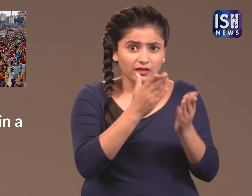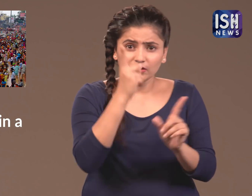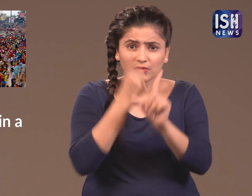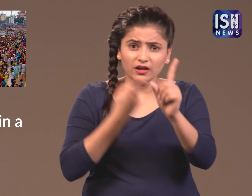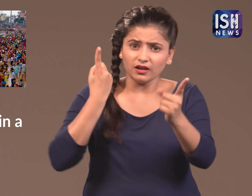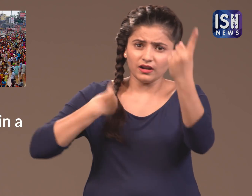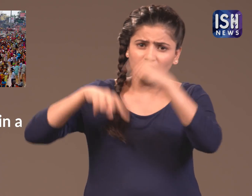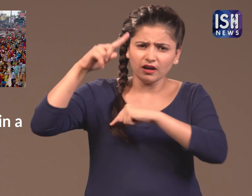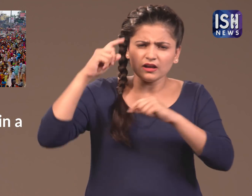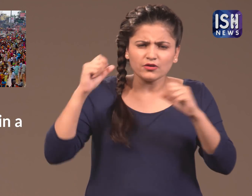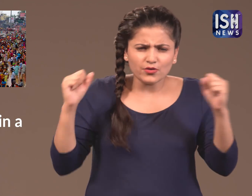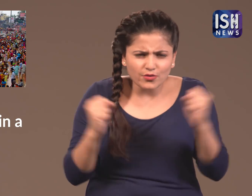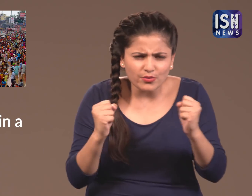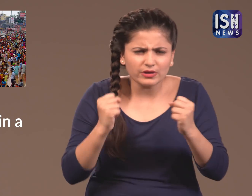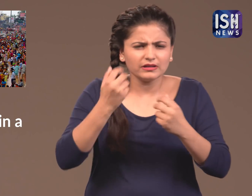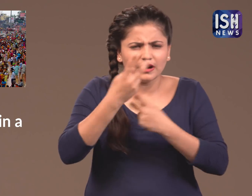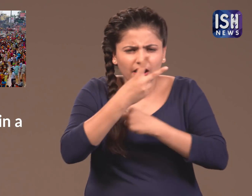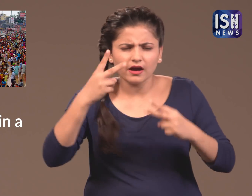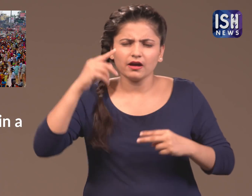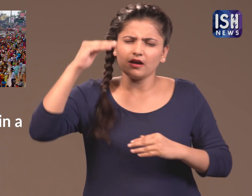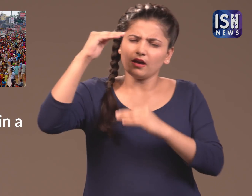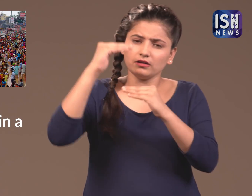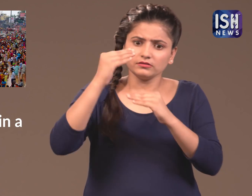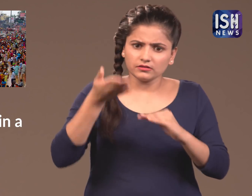Last year it was not very cold.